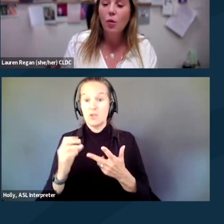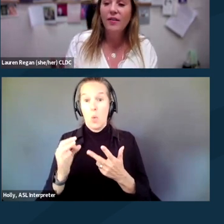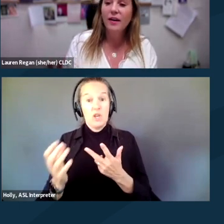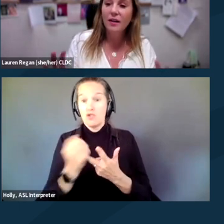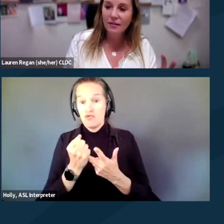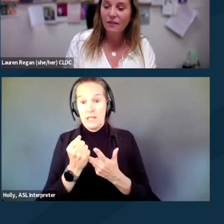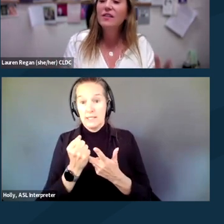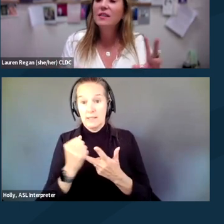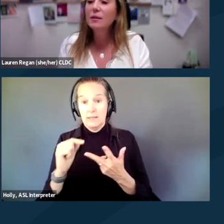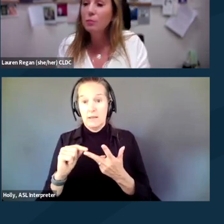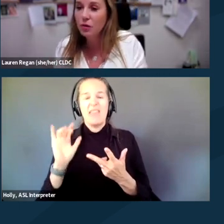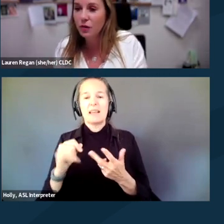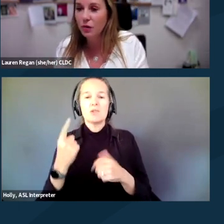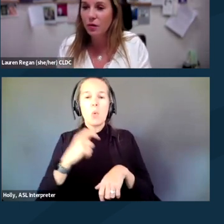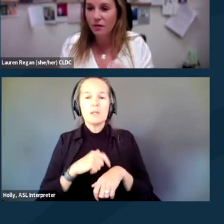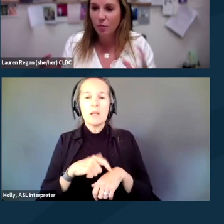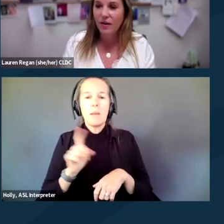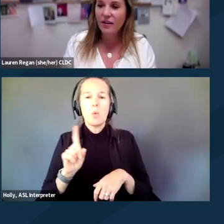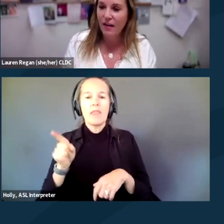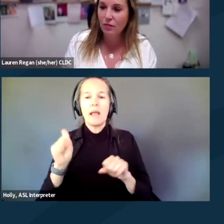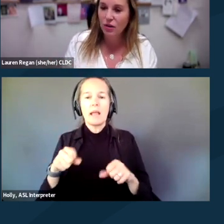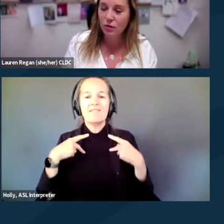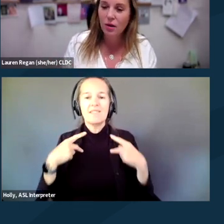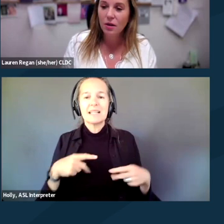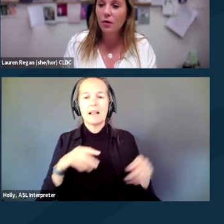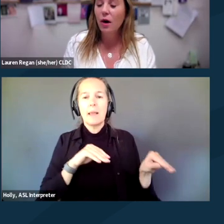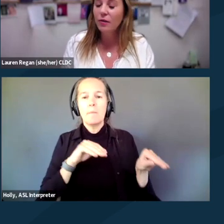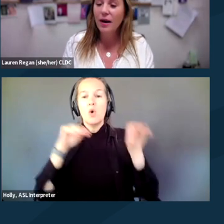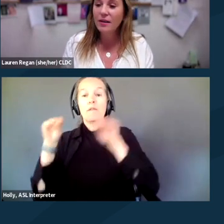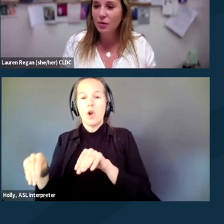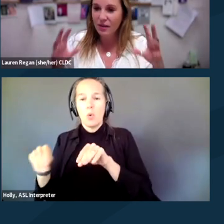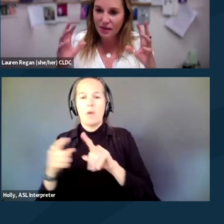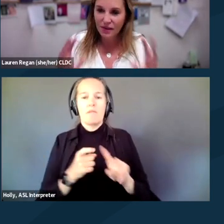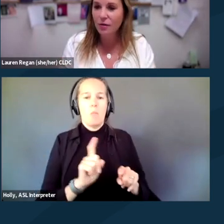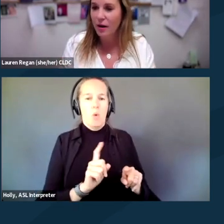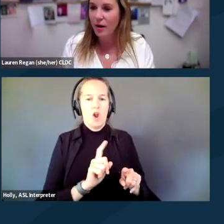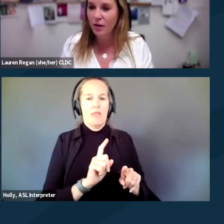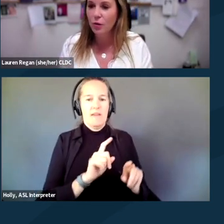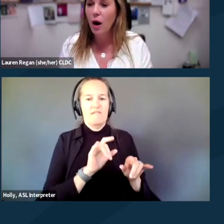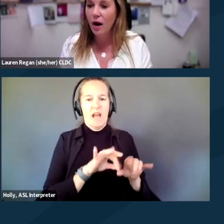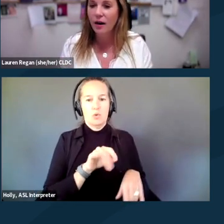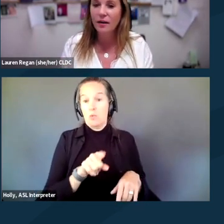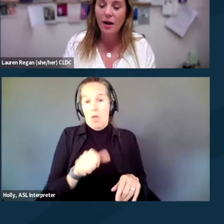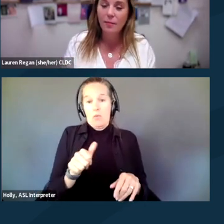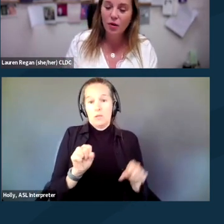where they are allowed to physically move you from where they found you. Otherwise, you can stay right where you are